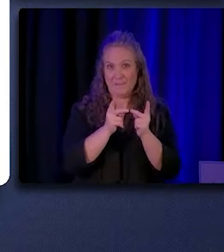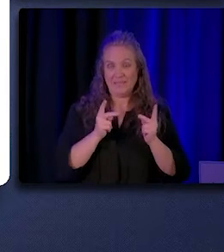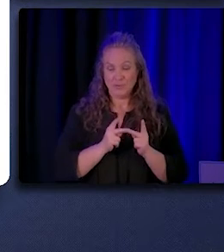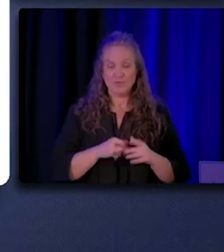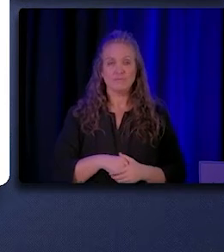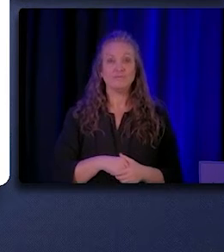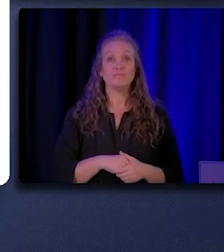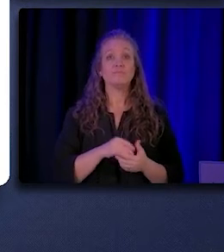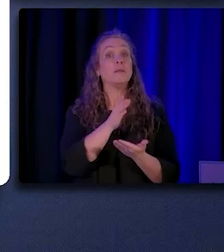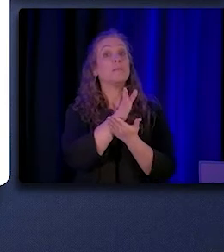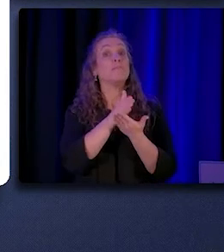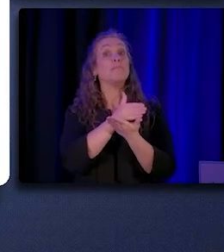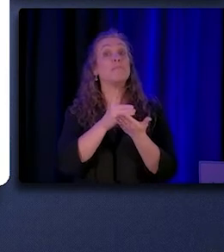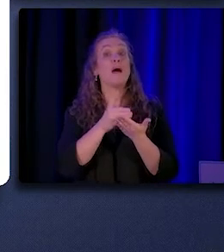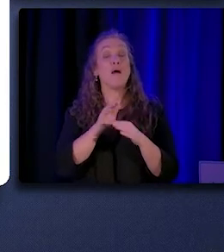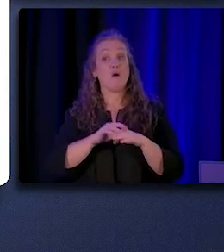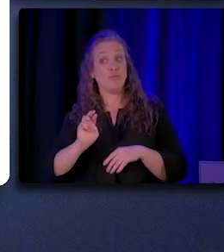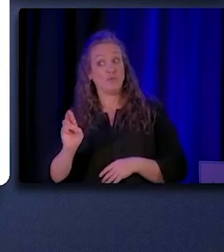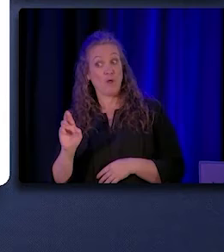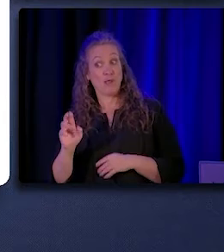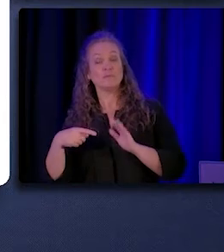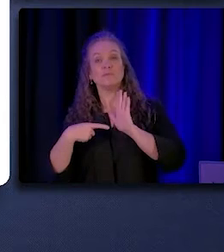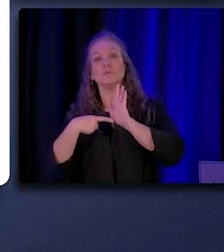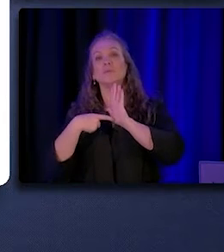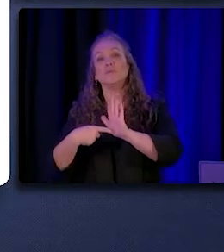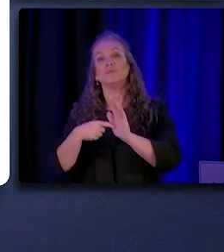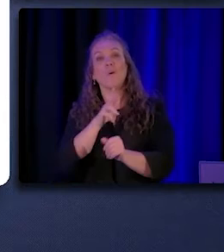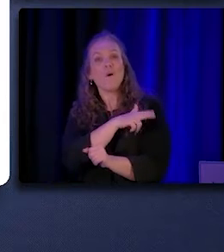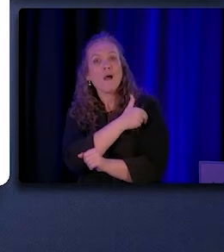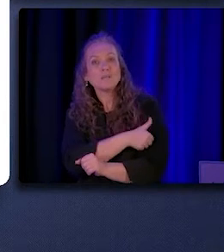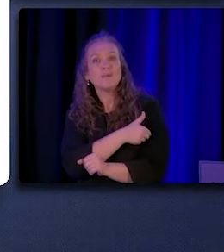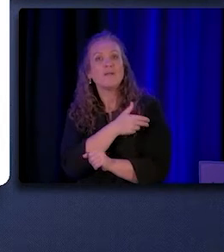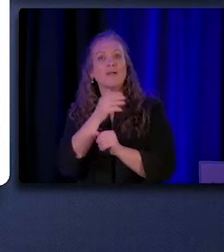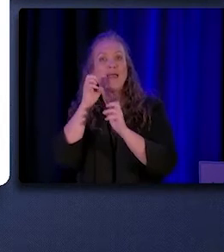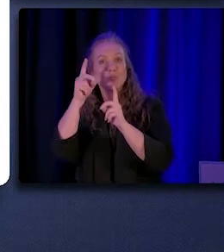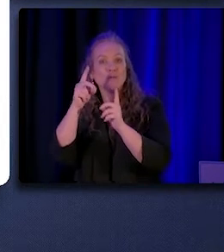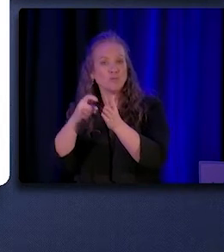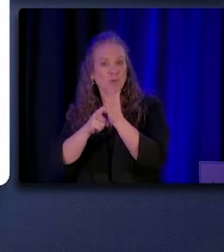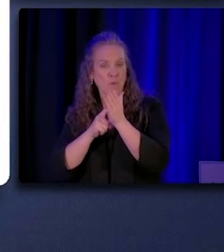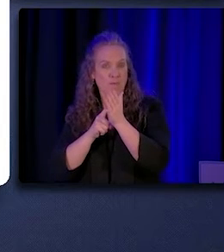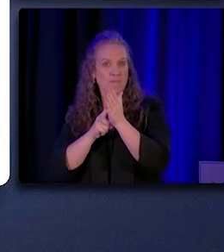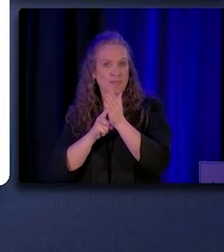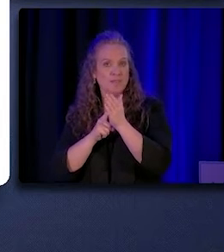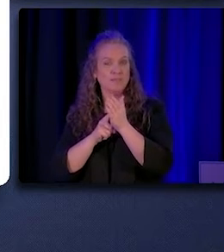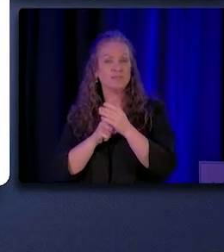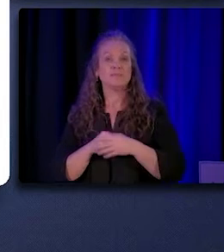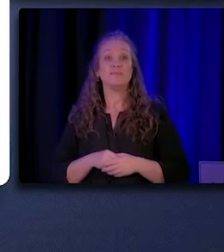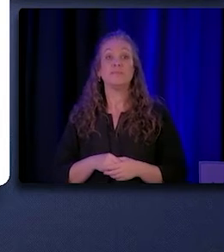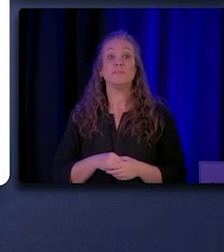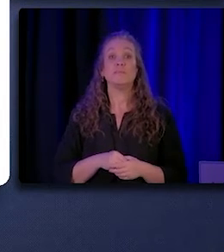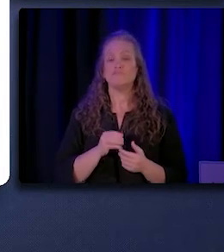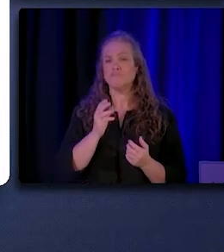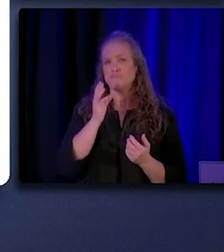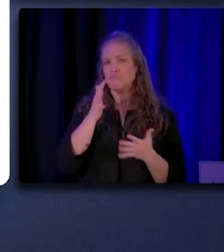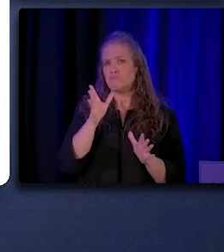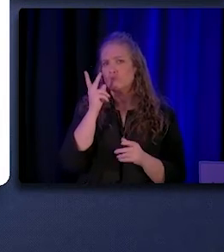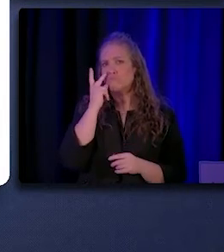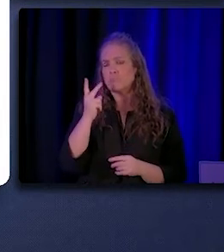The pie chart on the right show hospital and clinic educational requirements for CHW/Ps. And as you can see, most hospital